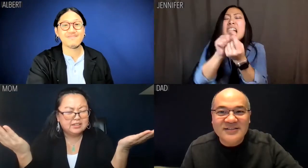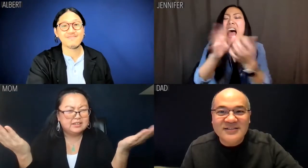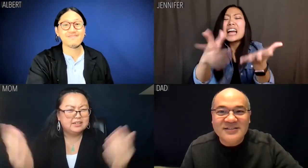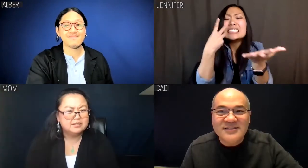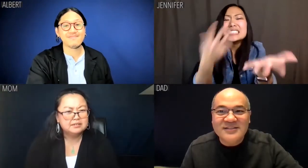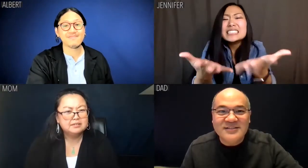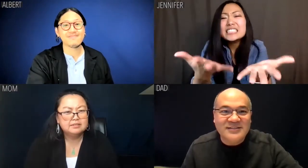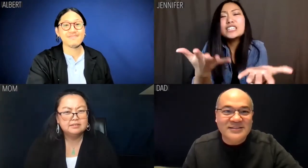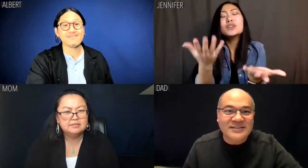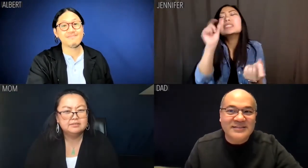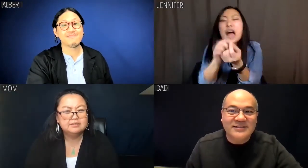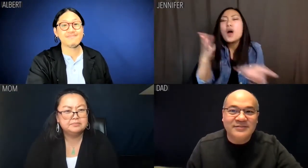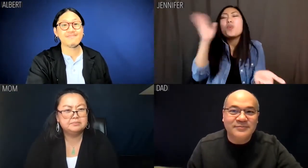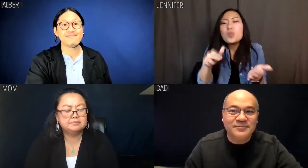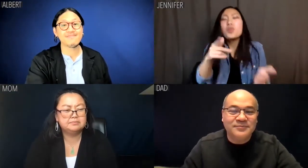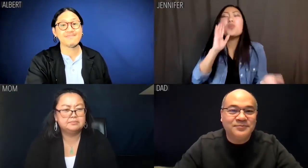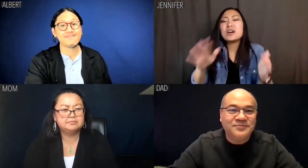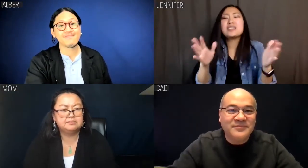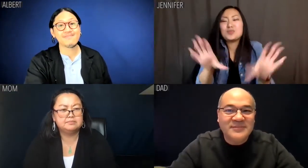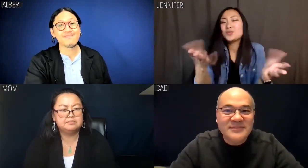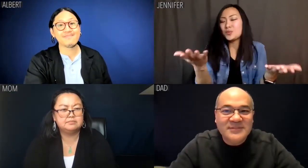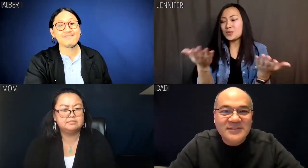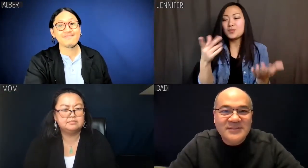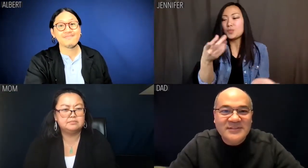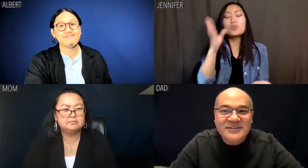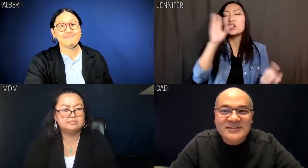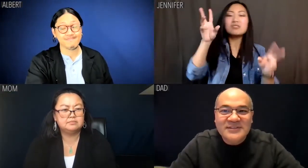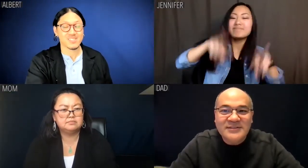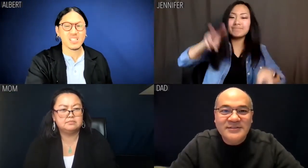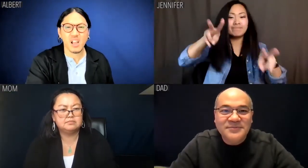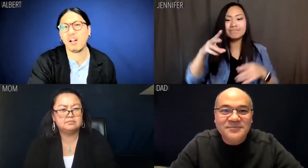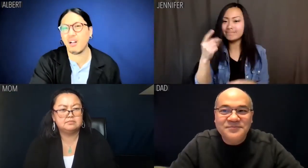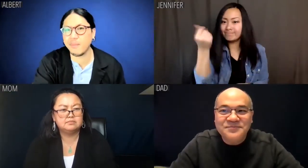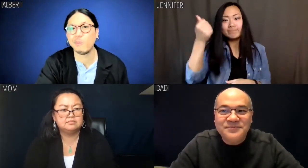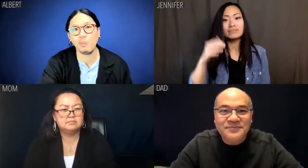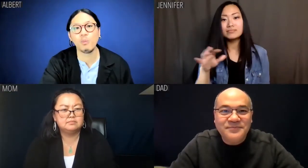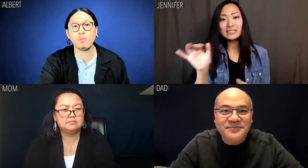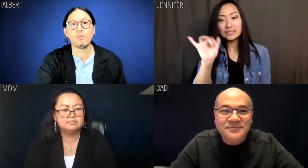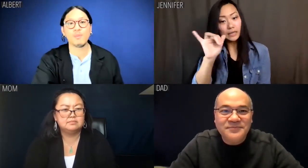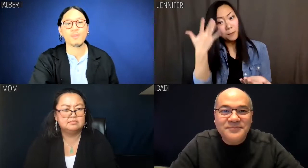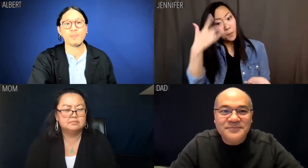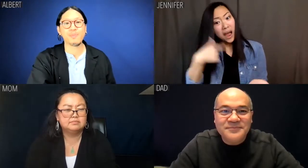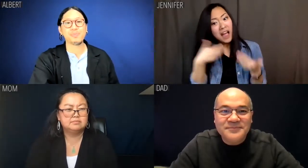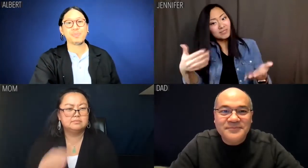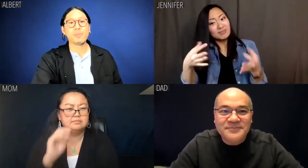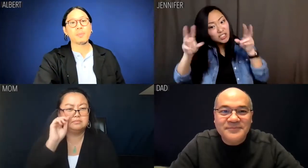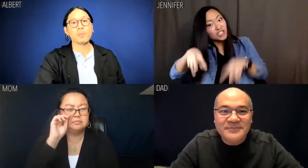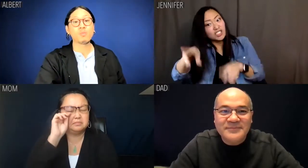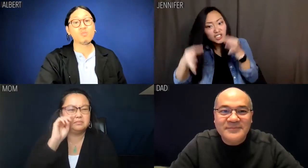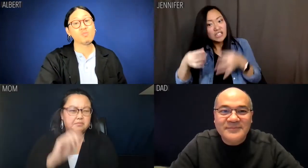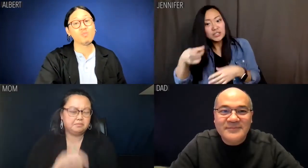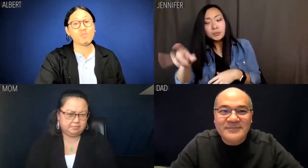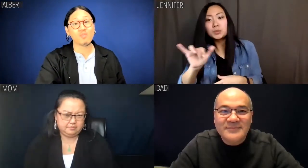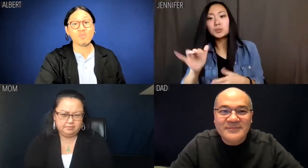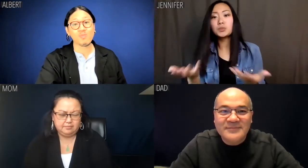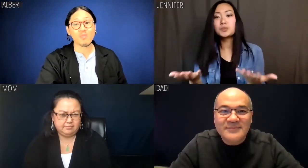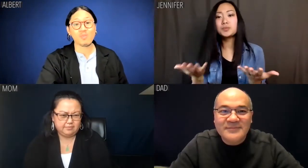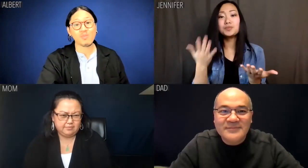Jennifer: There, you see? This is exactly what I knew you would do. I know you judge him. So that's why I judged him, too.